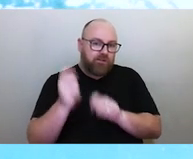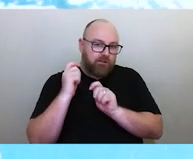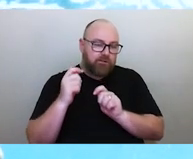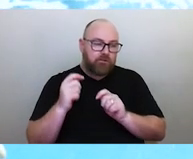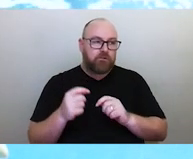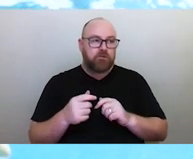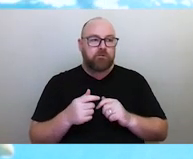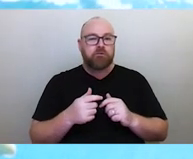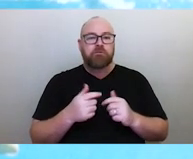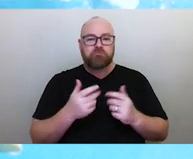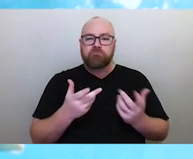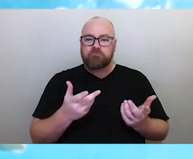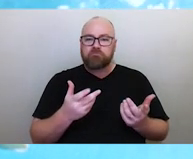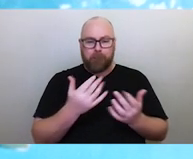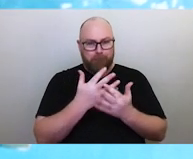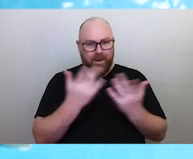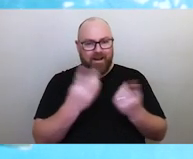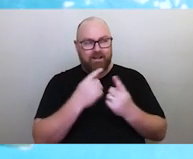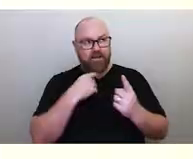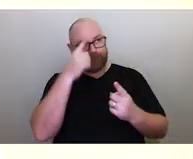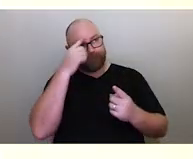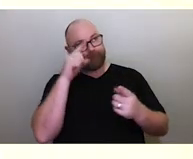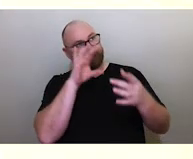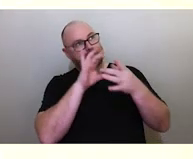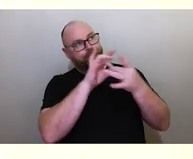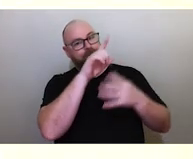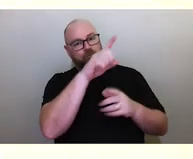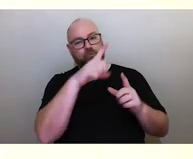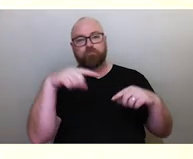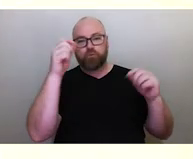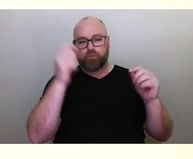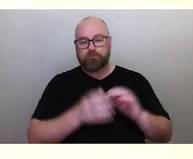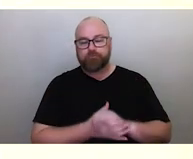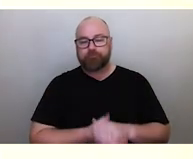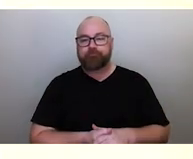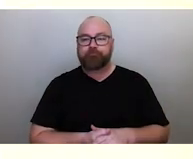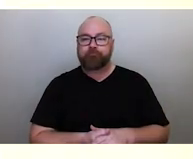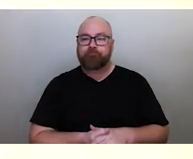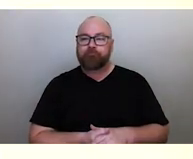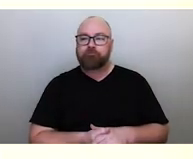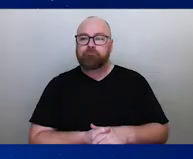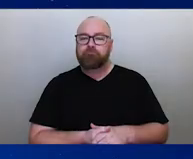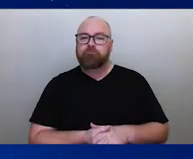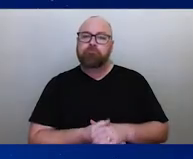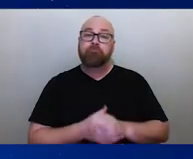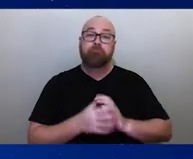so many elements are tied in with that. There are other aspects of the moon we can look at as well. I'm not sure